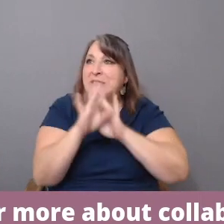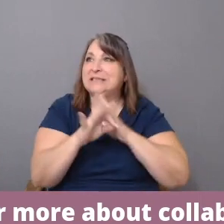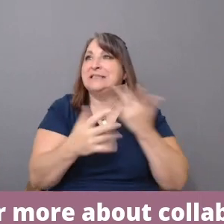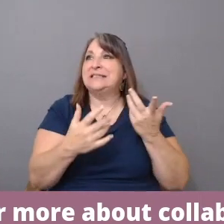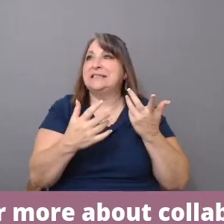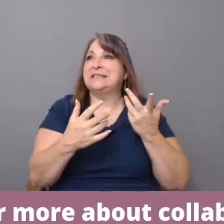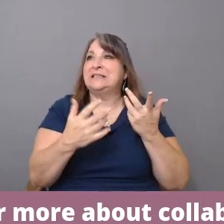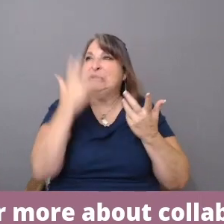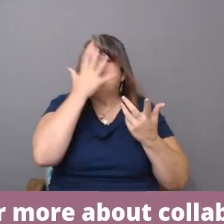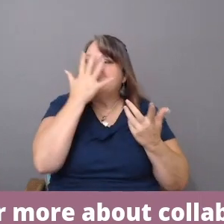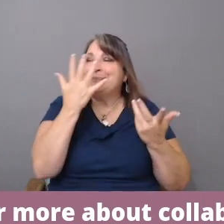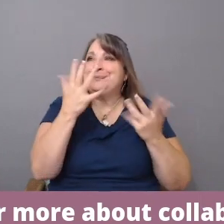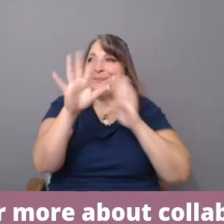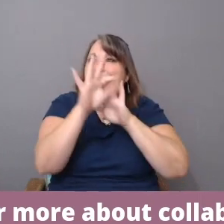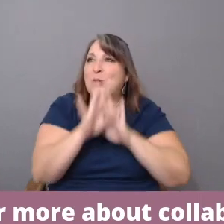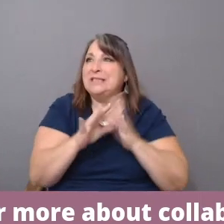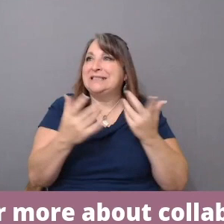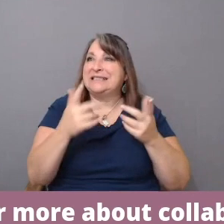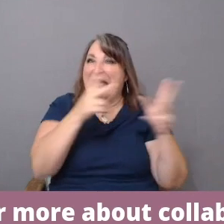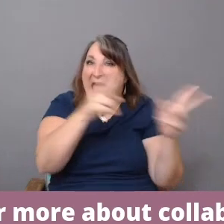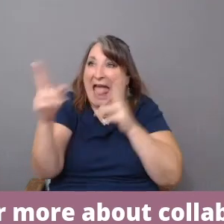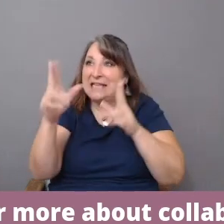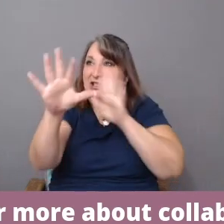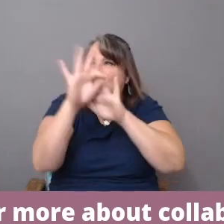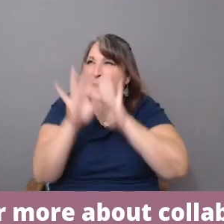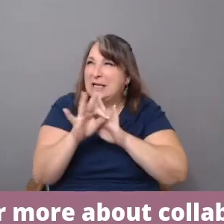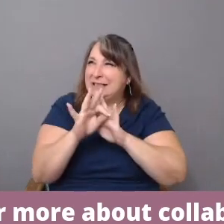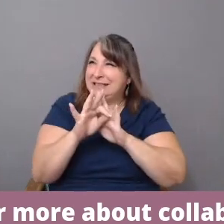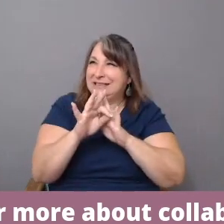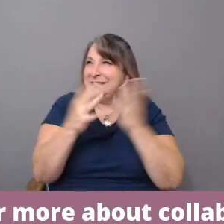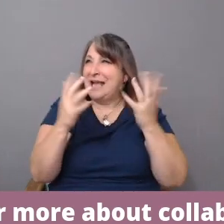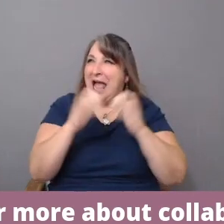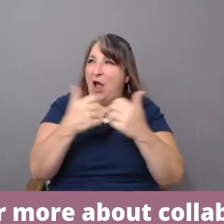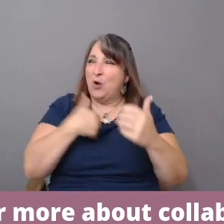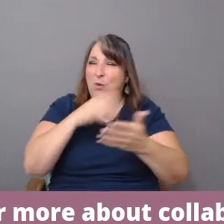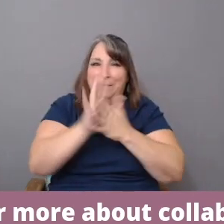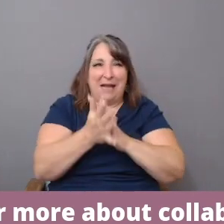How do-- how do we become more inclusive in our storytelling?